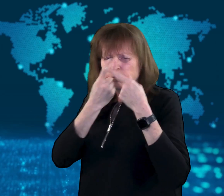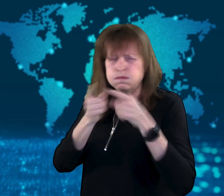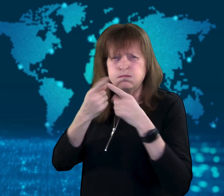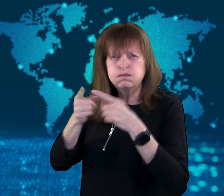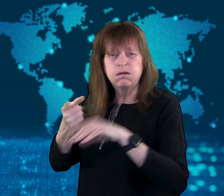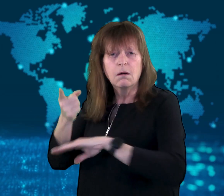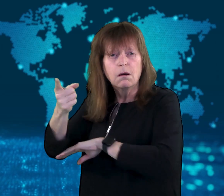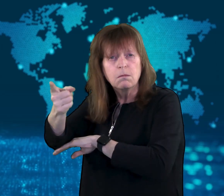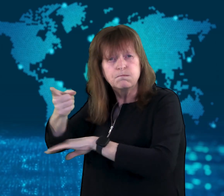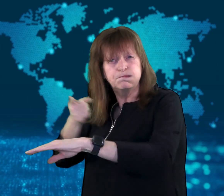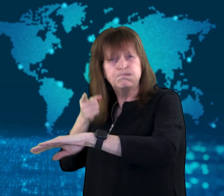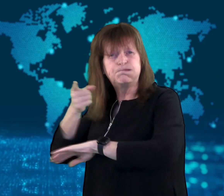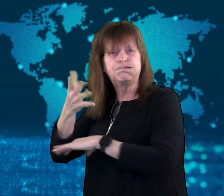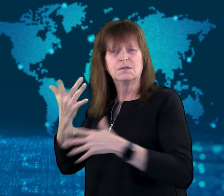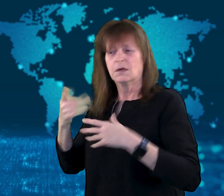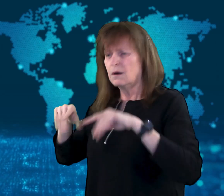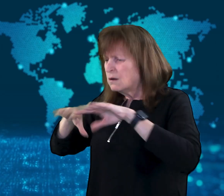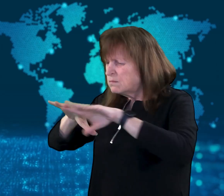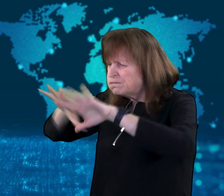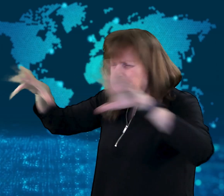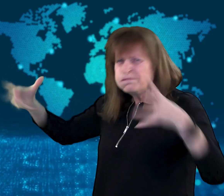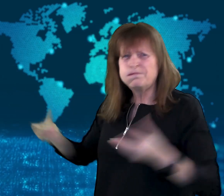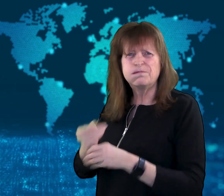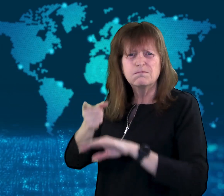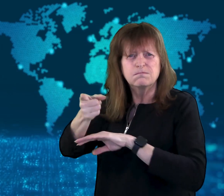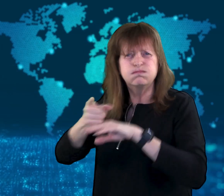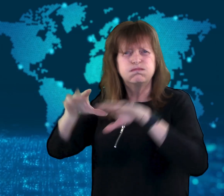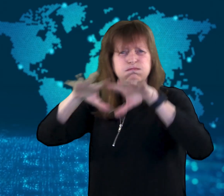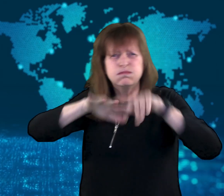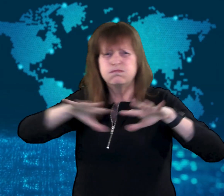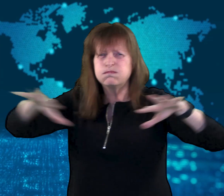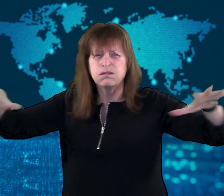rockets and missile systems.